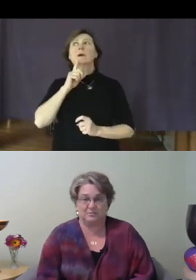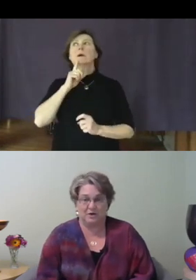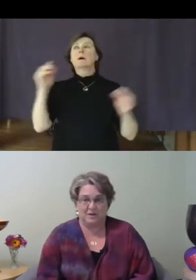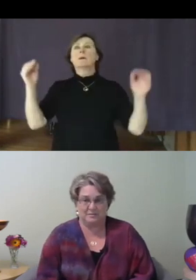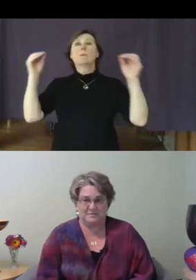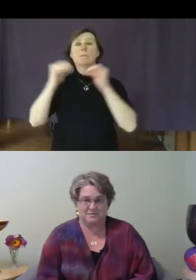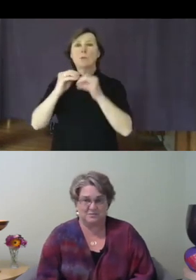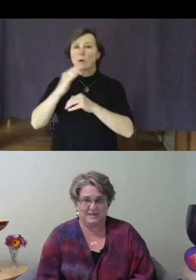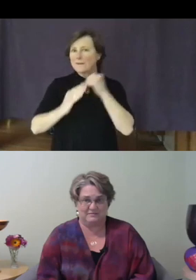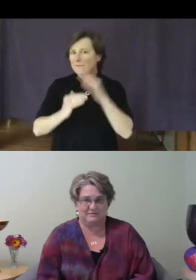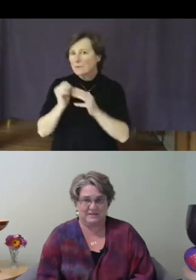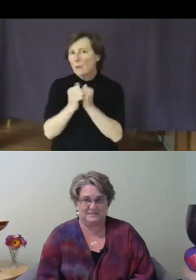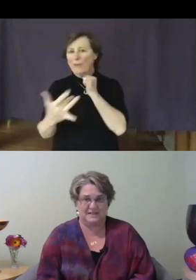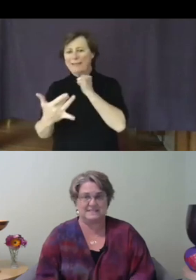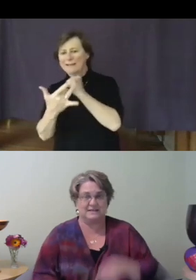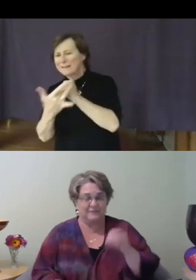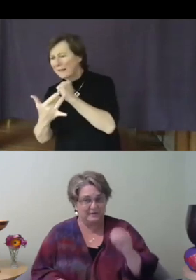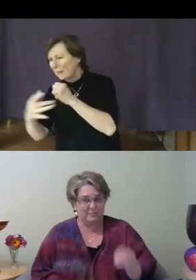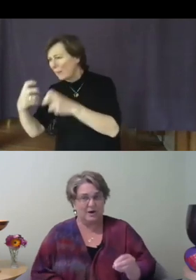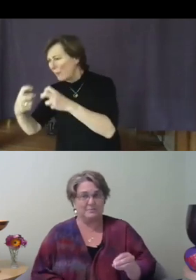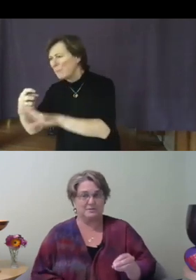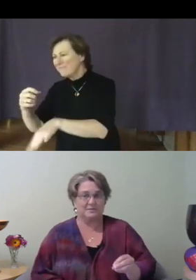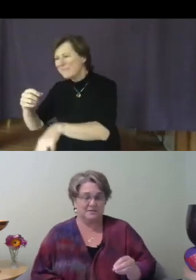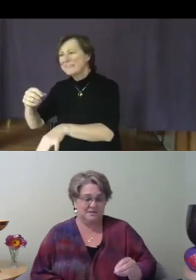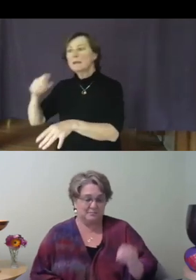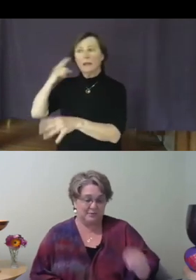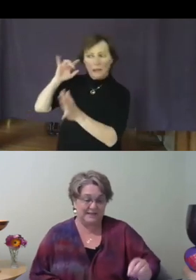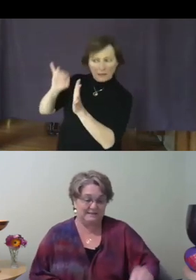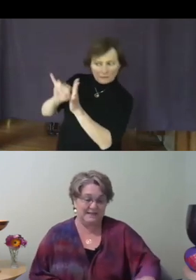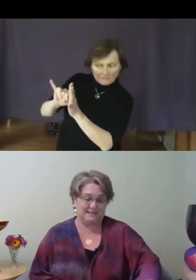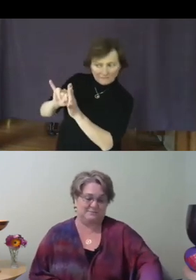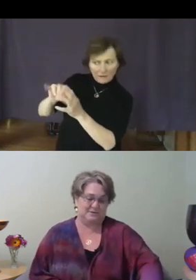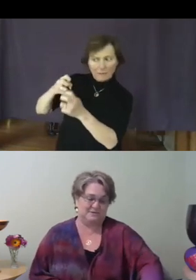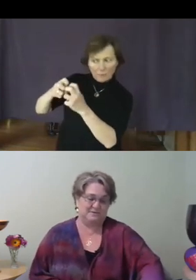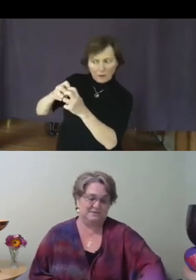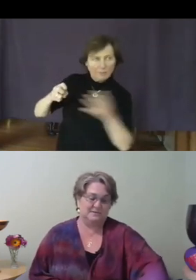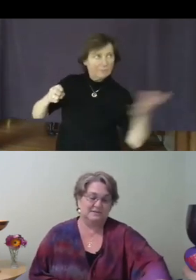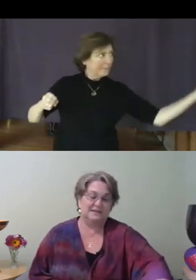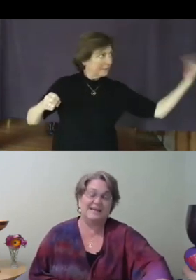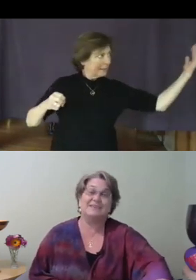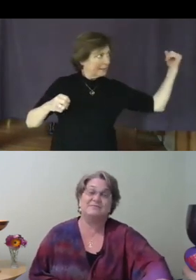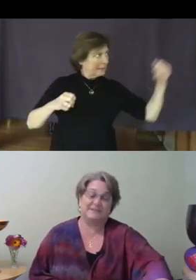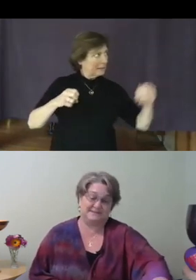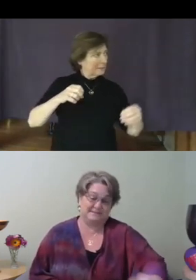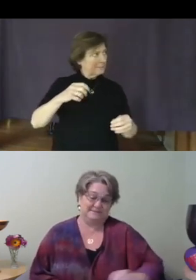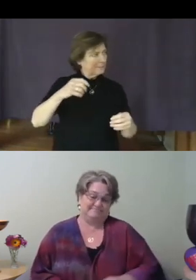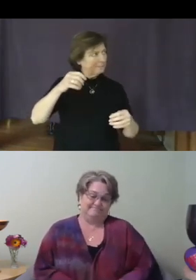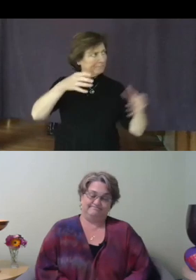which we can fix. Identify the problem, bring in the expert, and fix it.